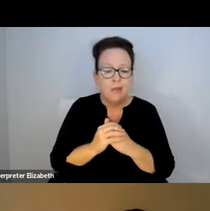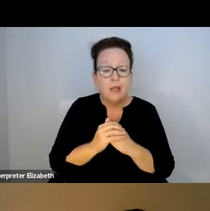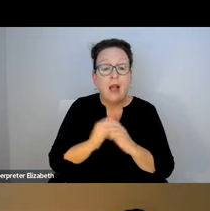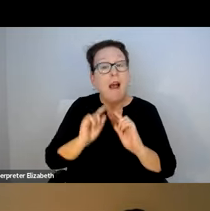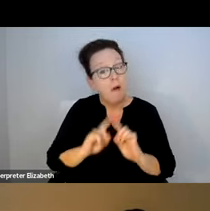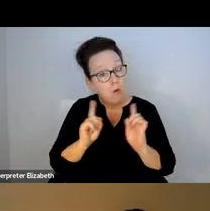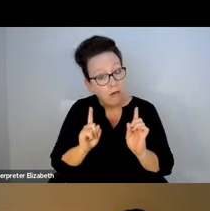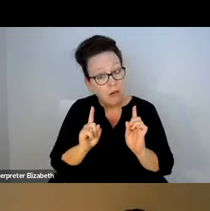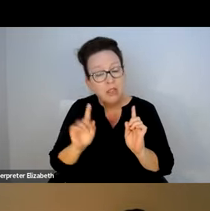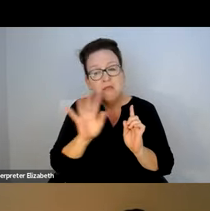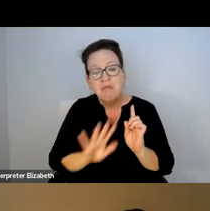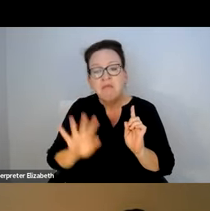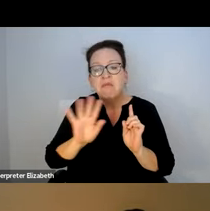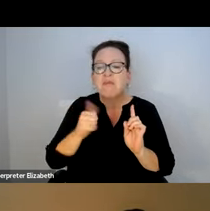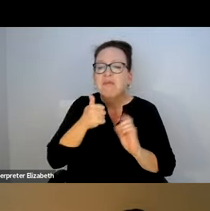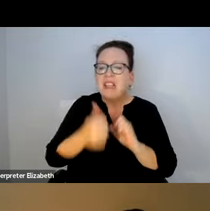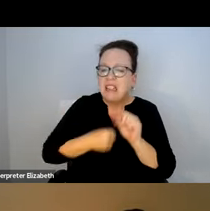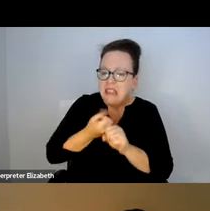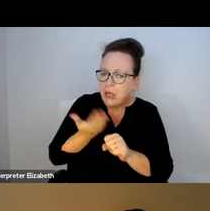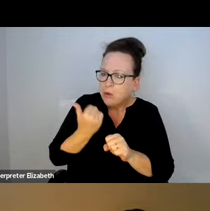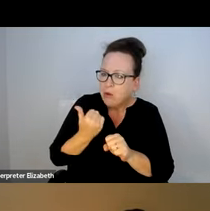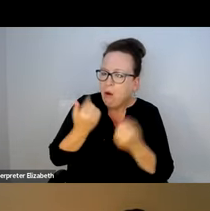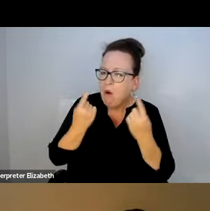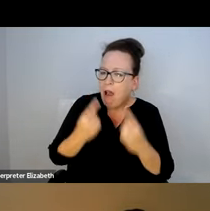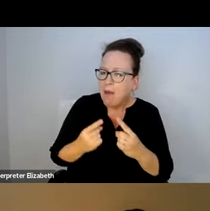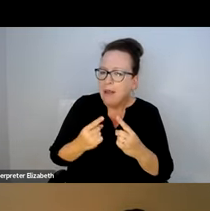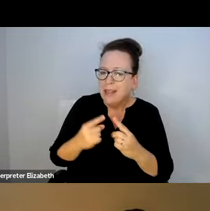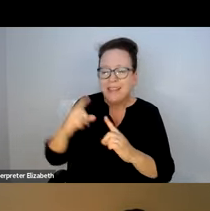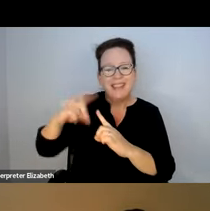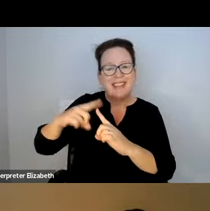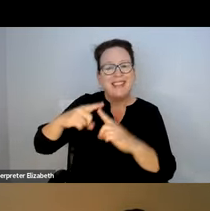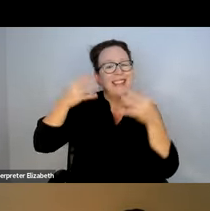TOWN OR PRIVATE PROPERTY OWNER.